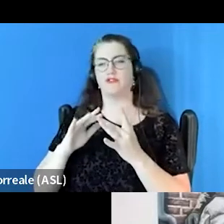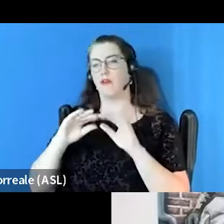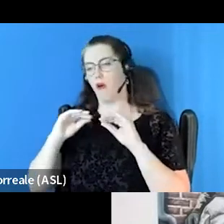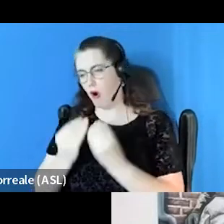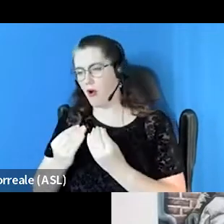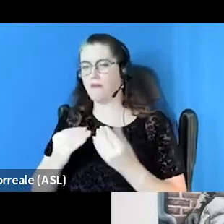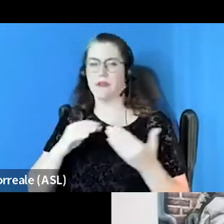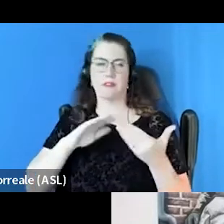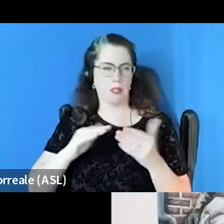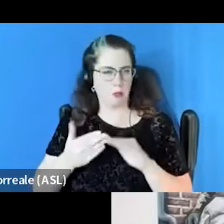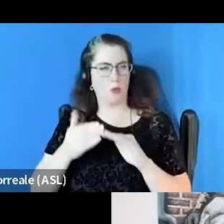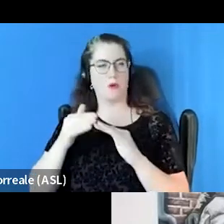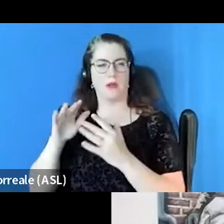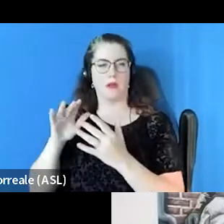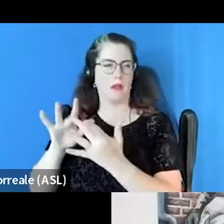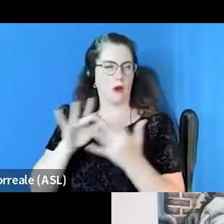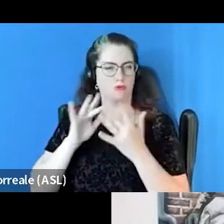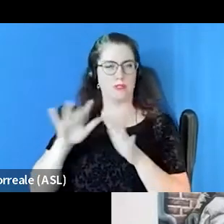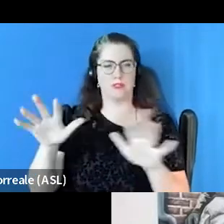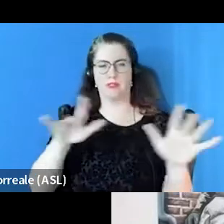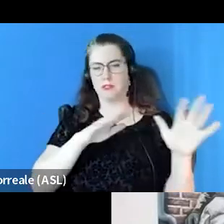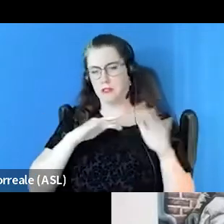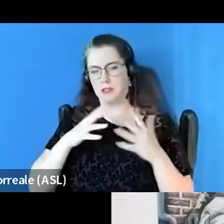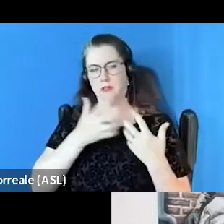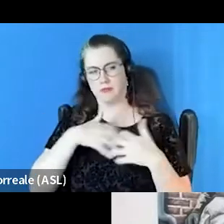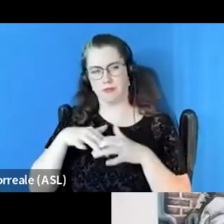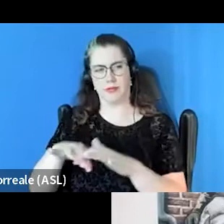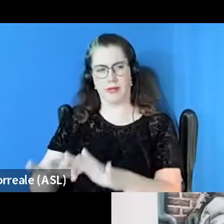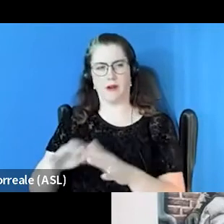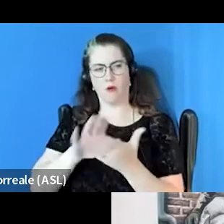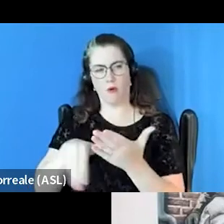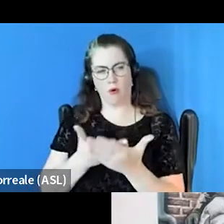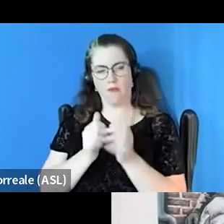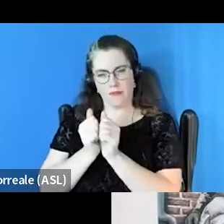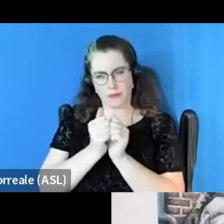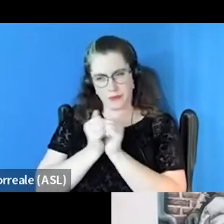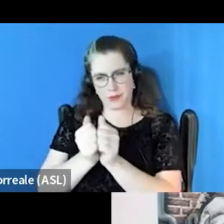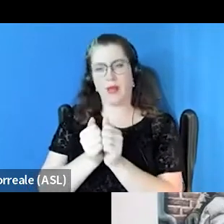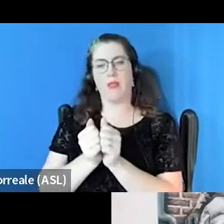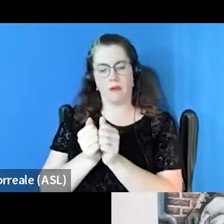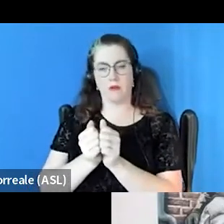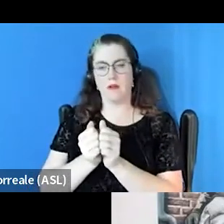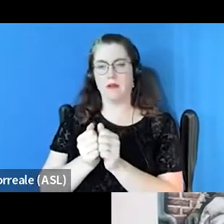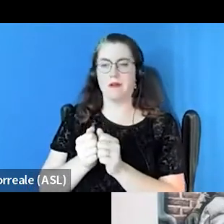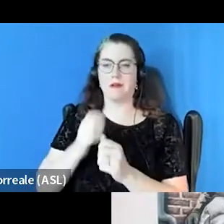and housing outreach, that braiding those interventions together to meet the unique needs of the individual.